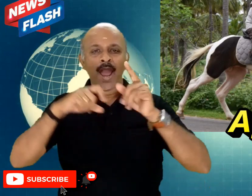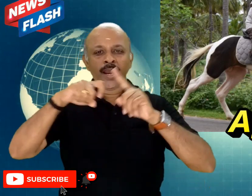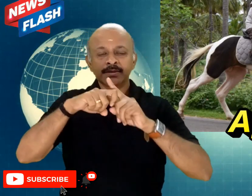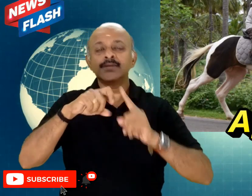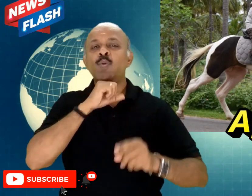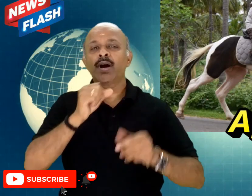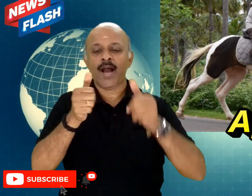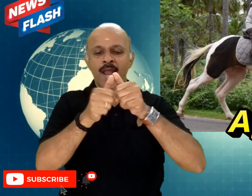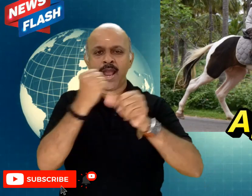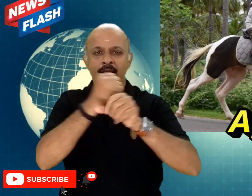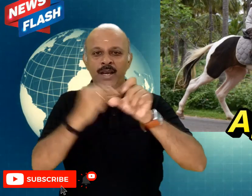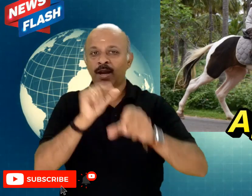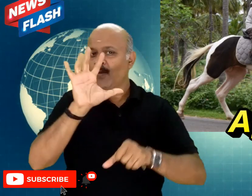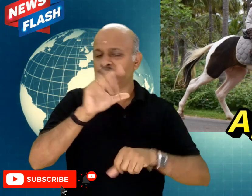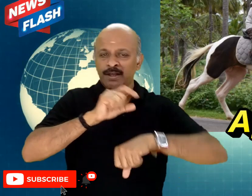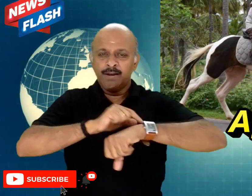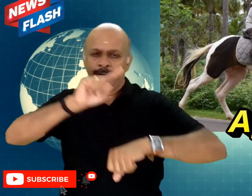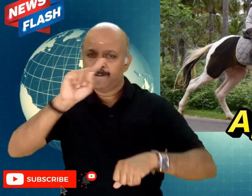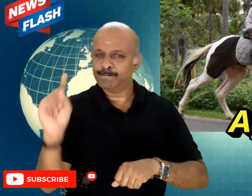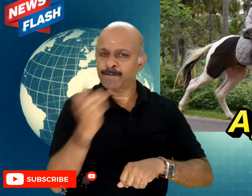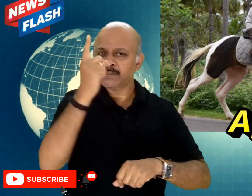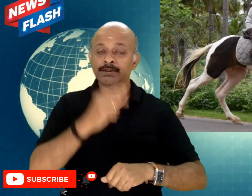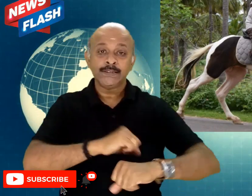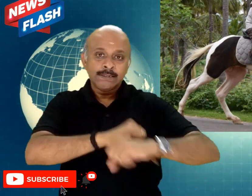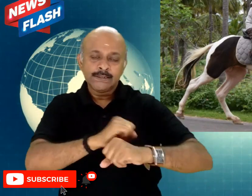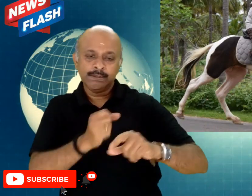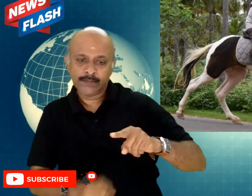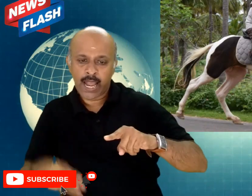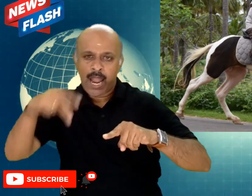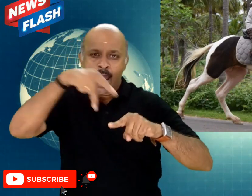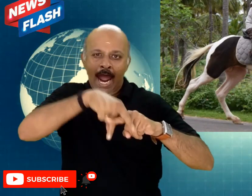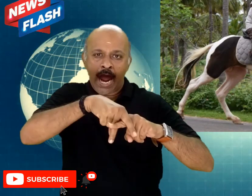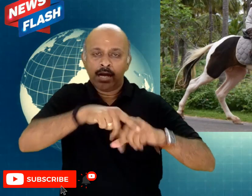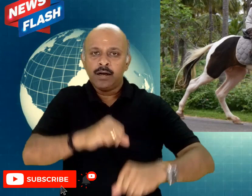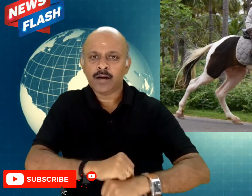according to his parents he first rode on a horse